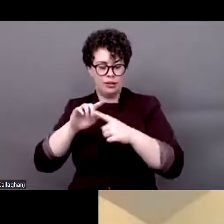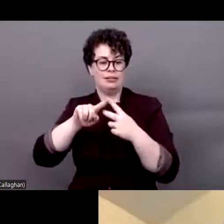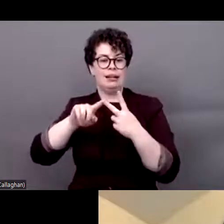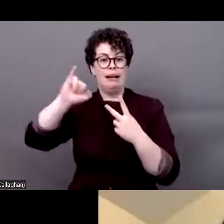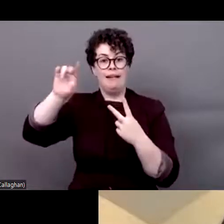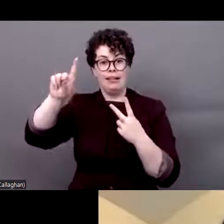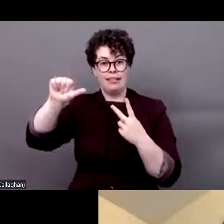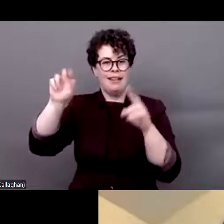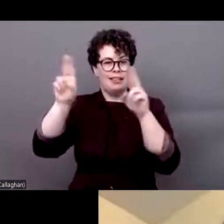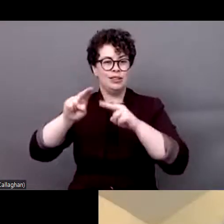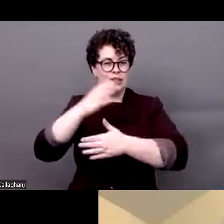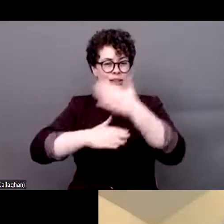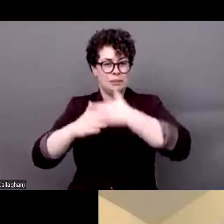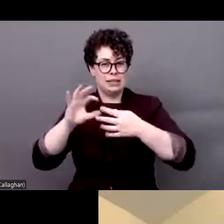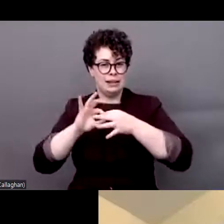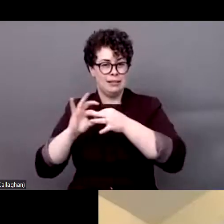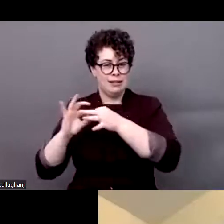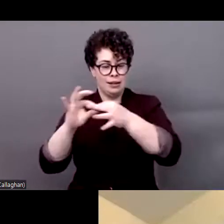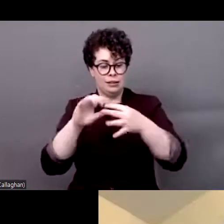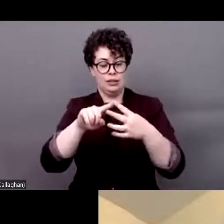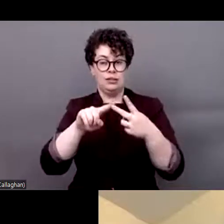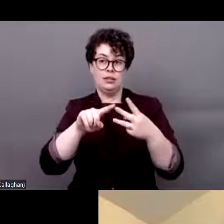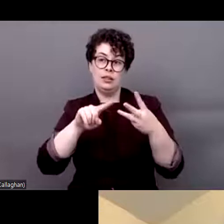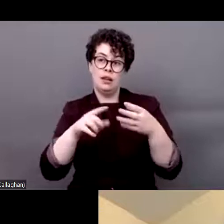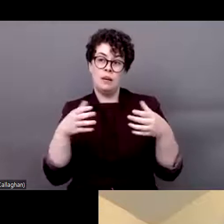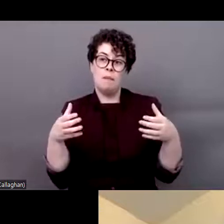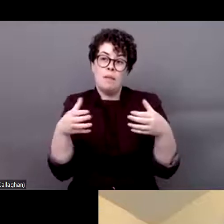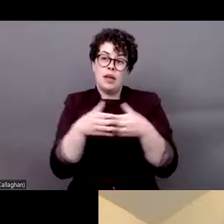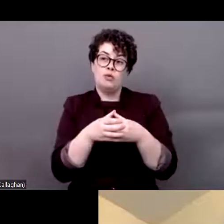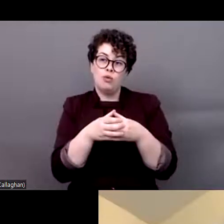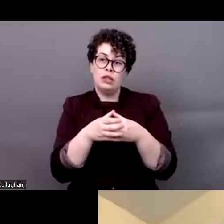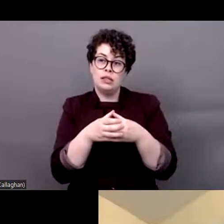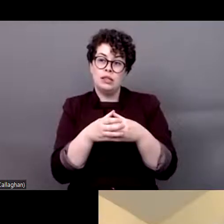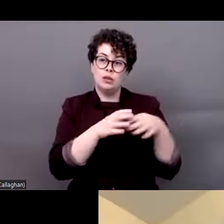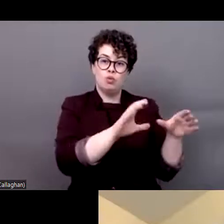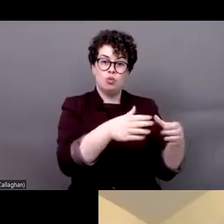Network,international Disability Alliance, Minority Rights Group